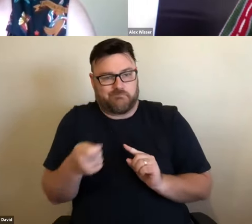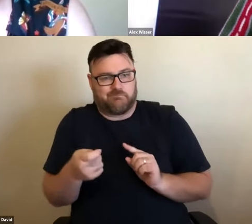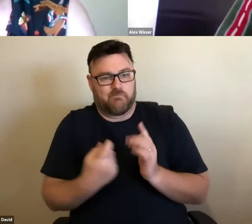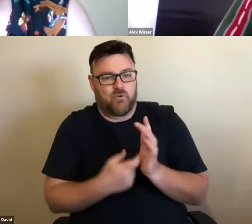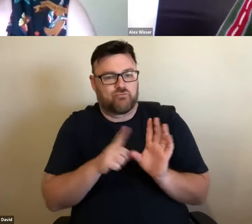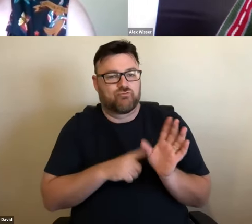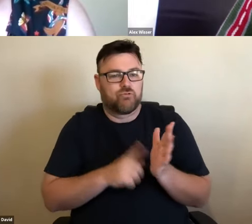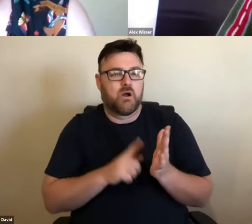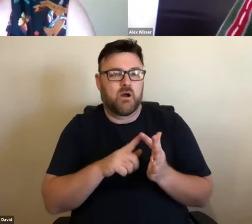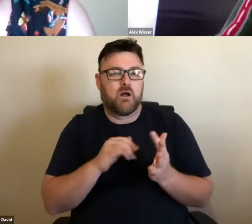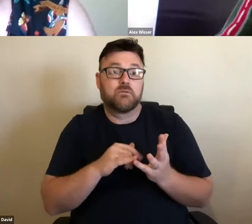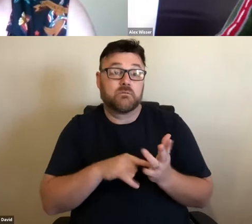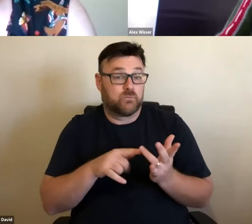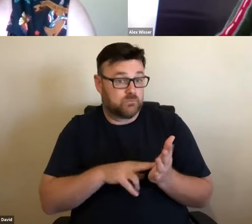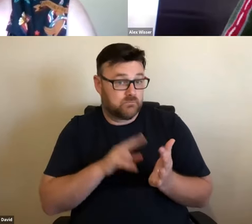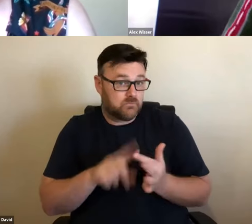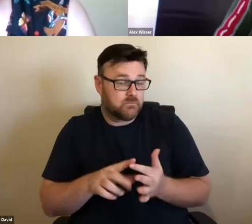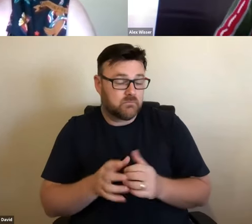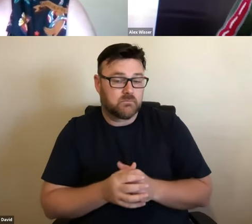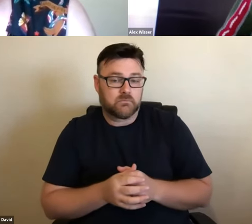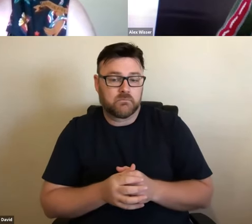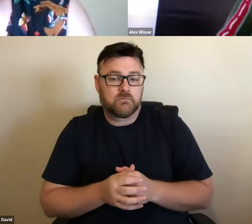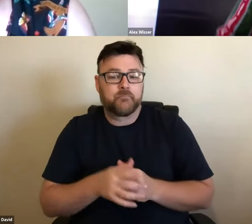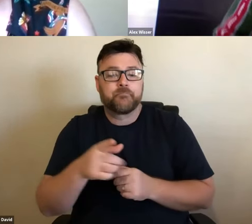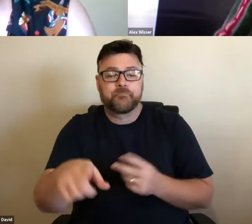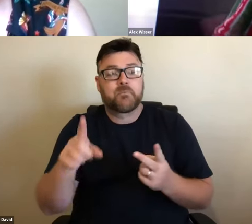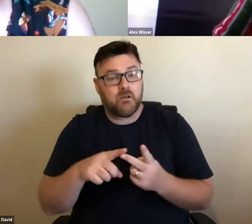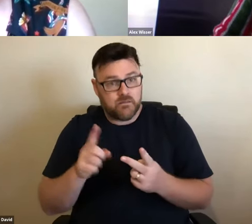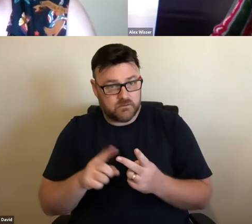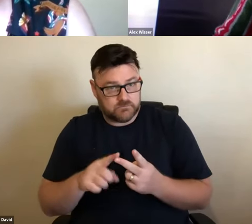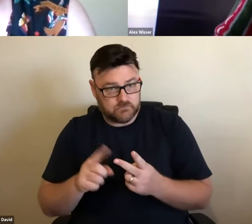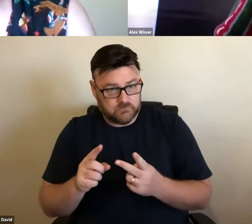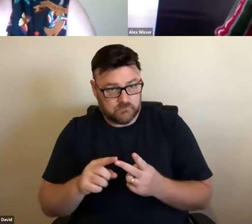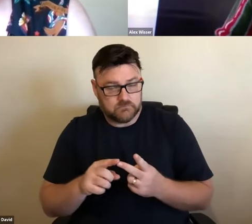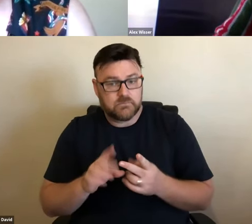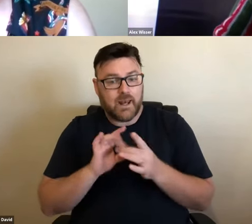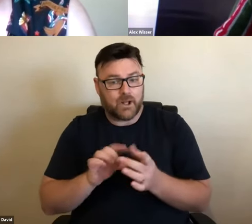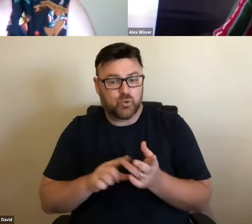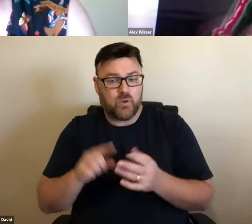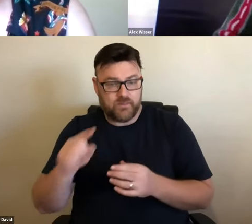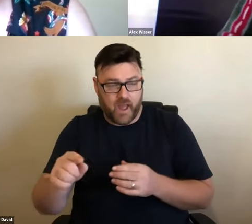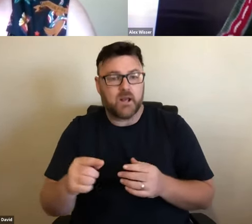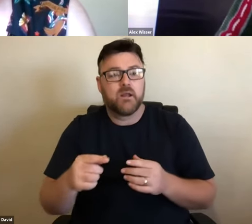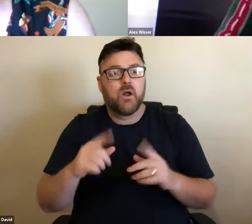because she was like, "This town is different." The other side of it was